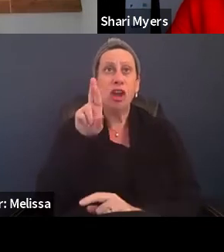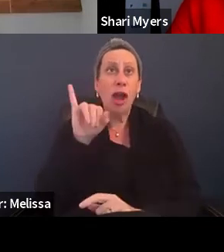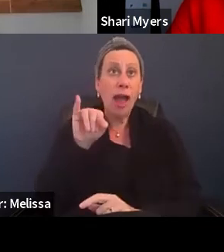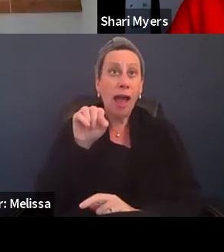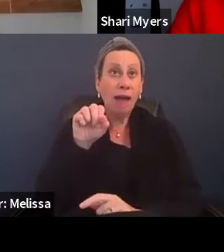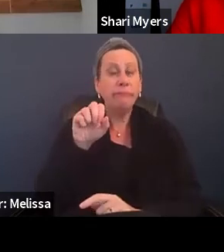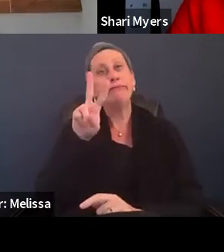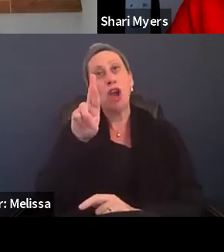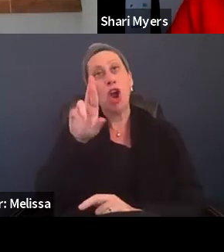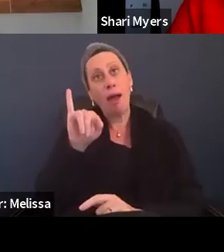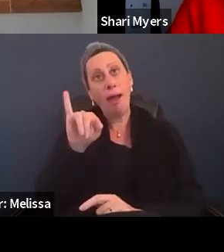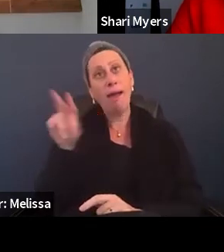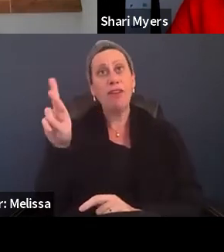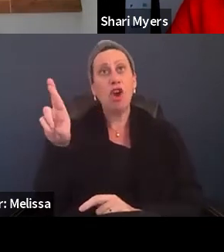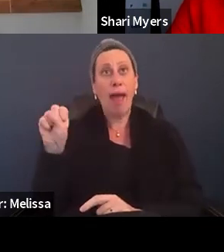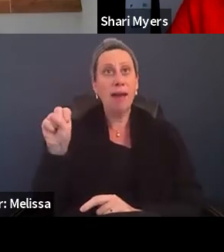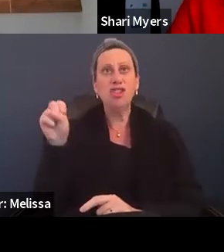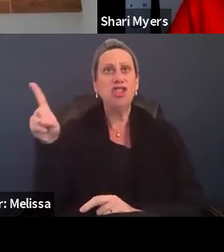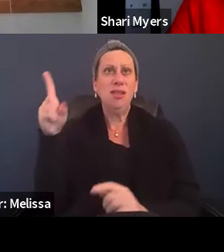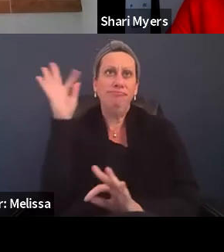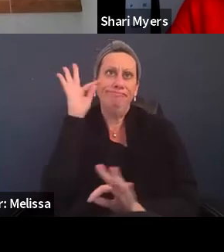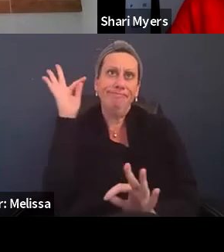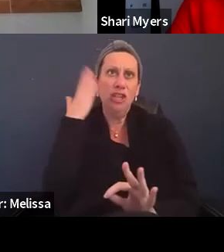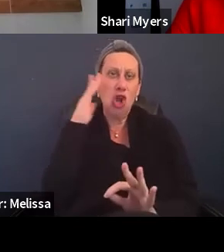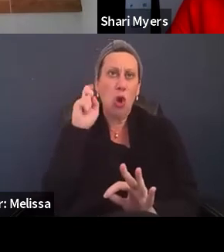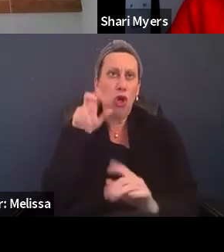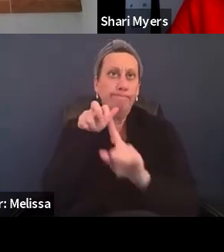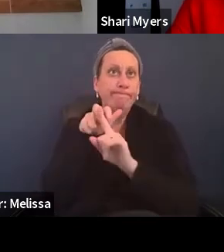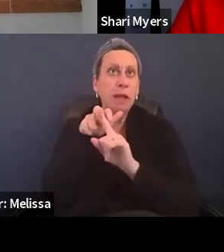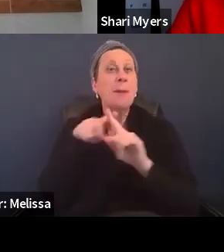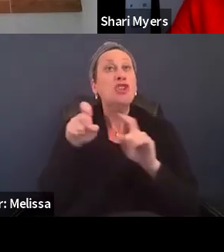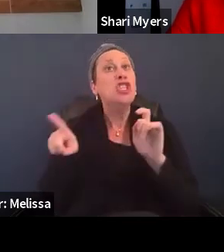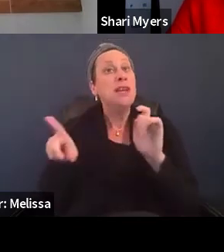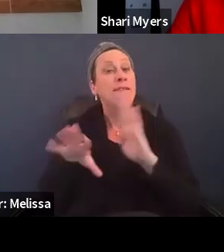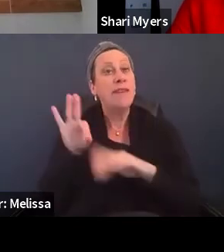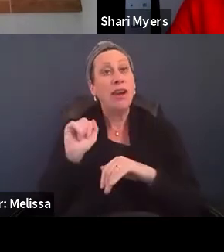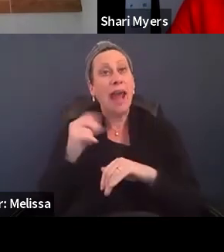and communicate that way. But she found an app with stick figures